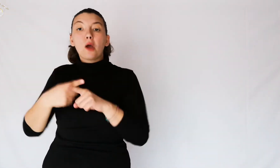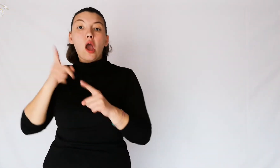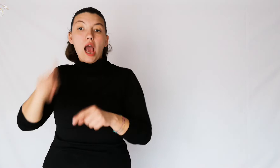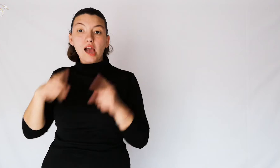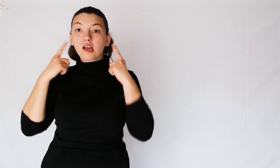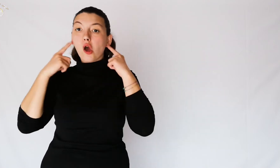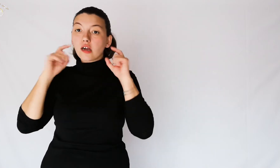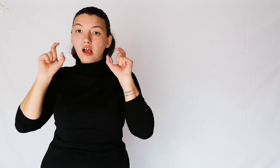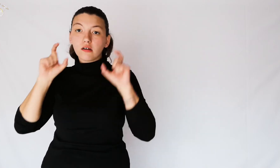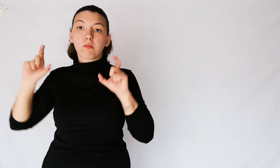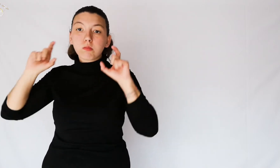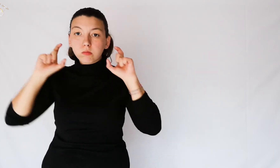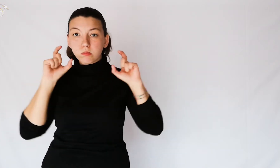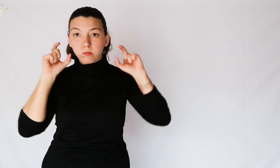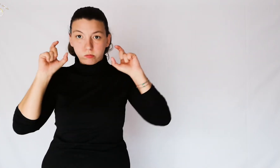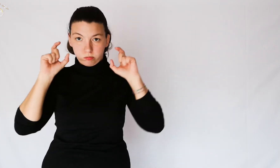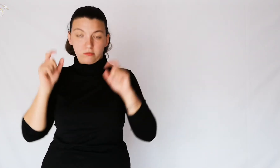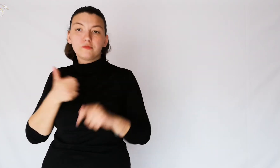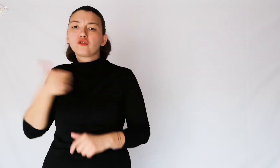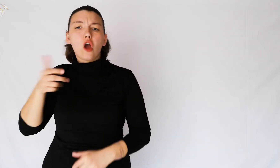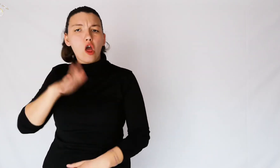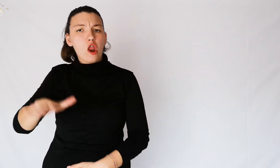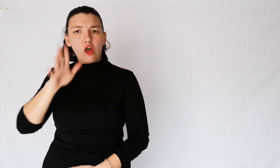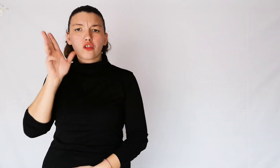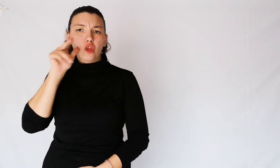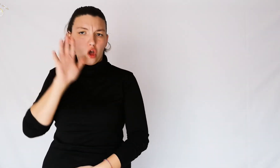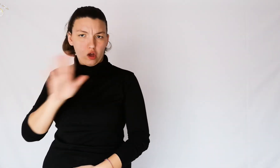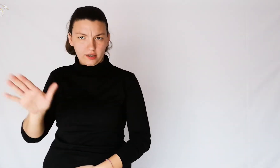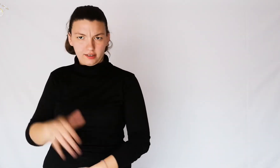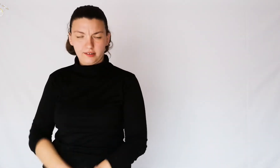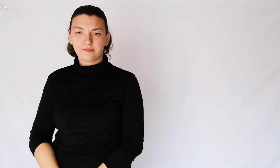They also wear discs on their lobes and this only applies to women.